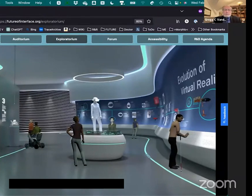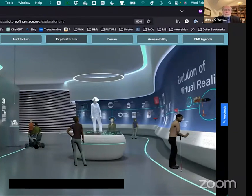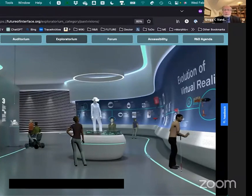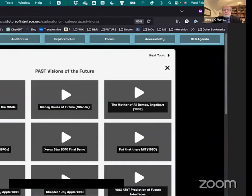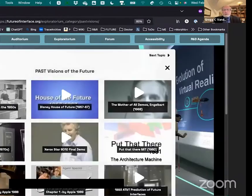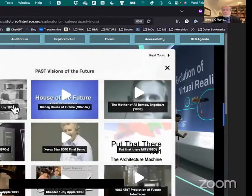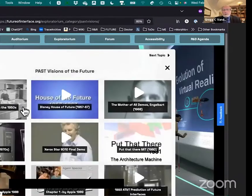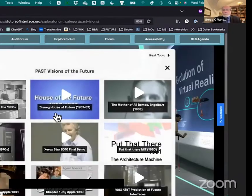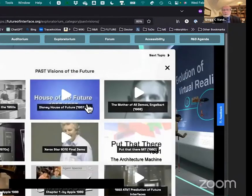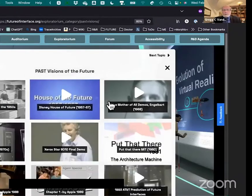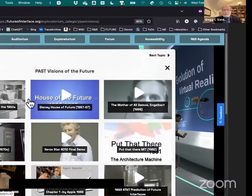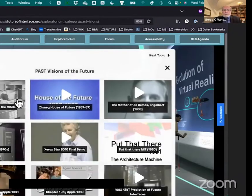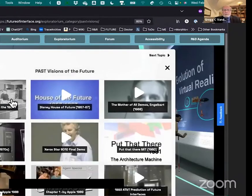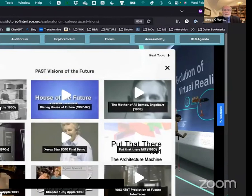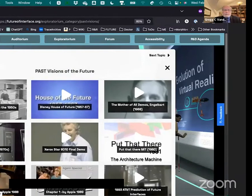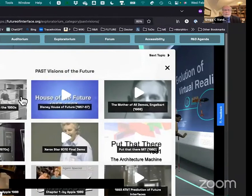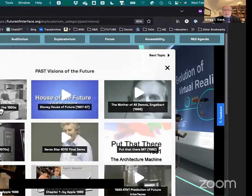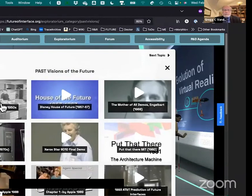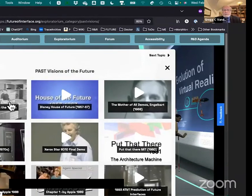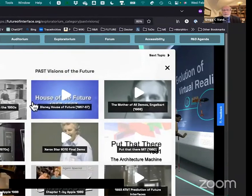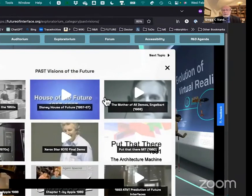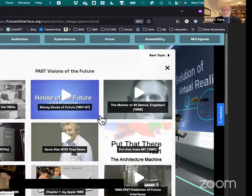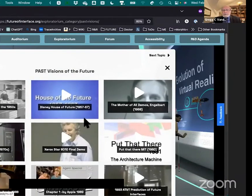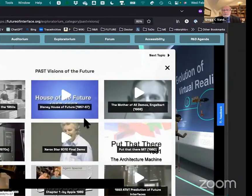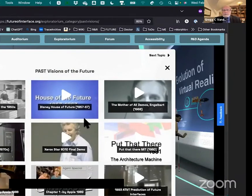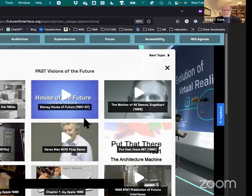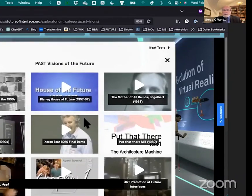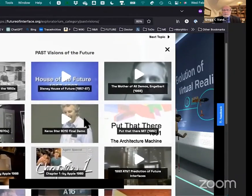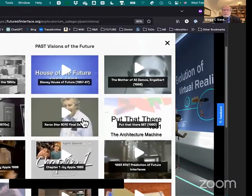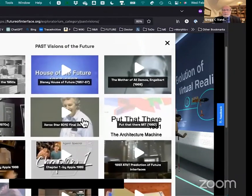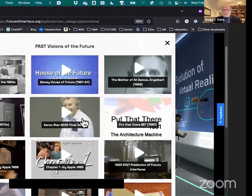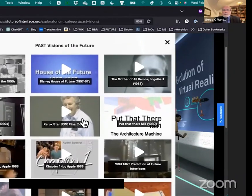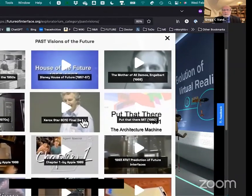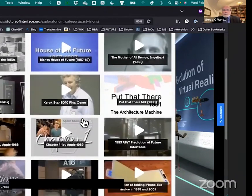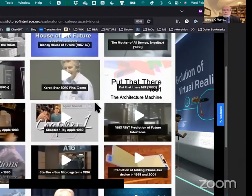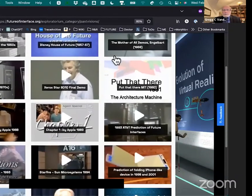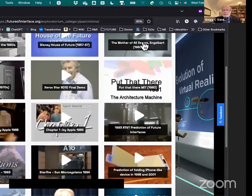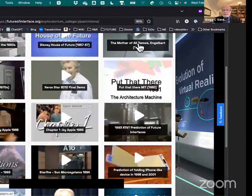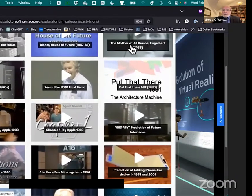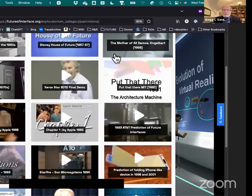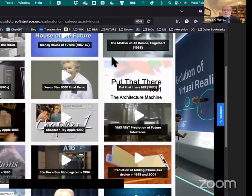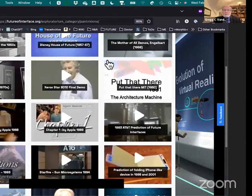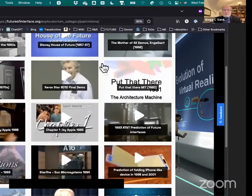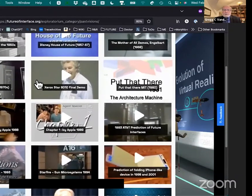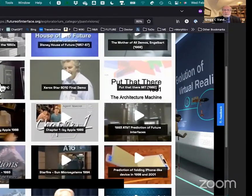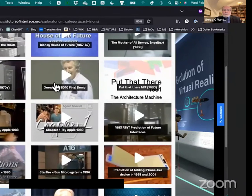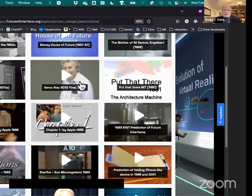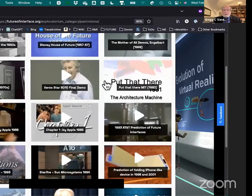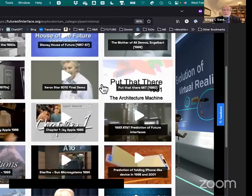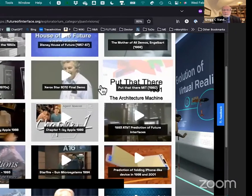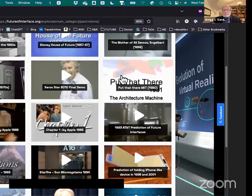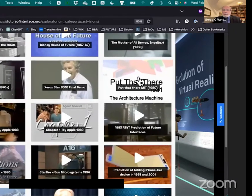So on here are all the different ones going back to the 1950s but here's Anglebart's demonstration,